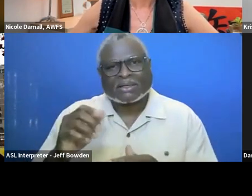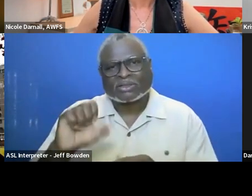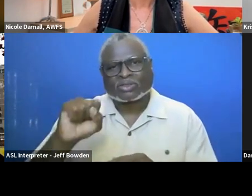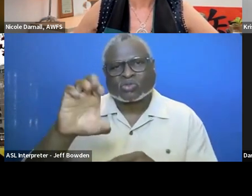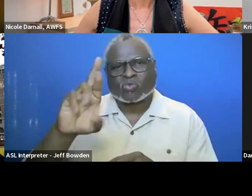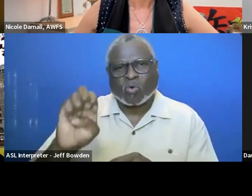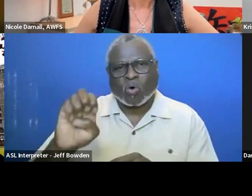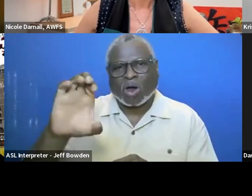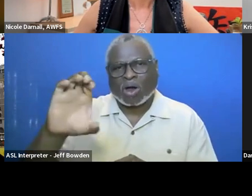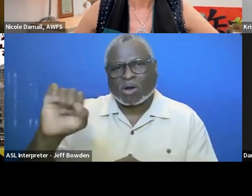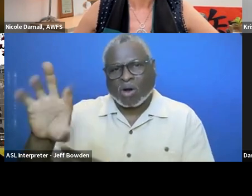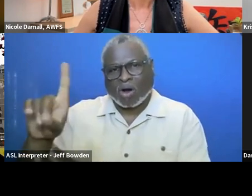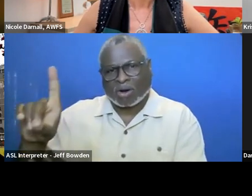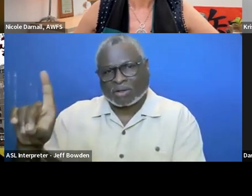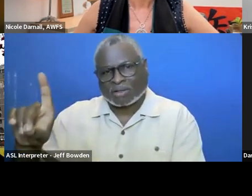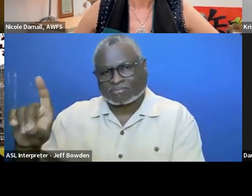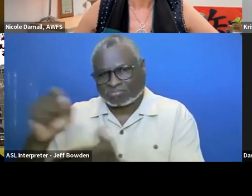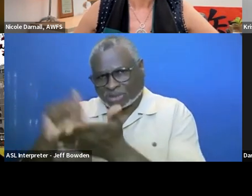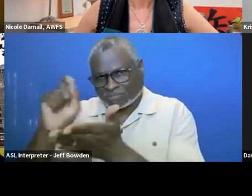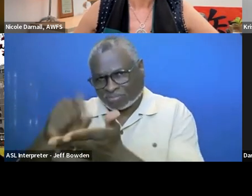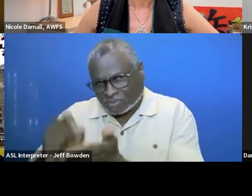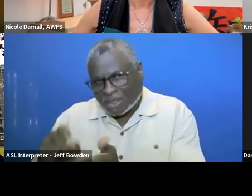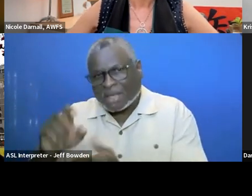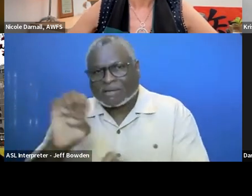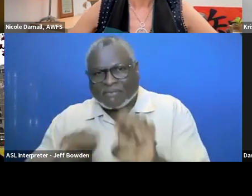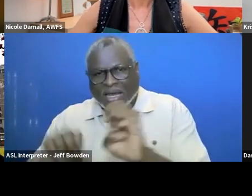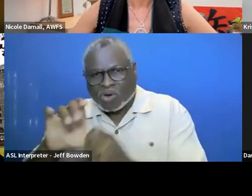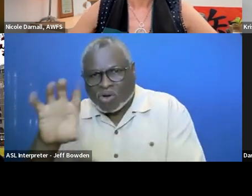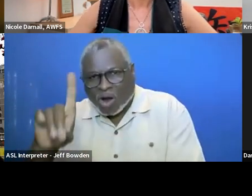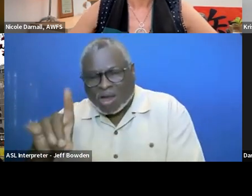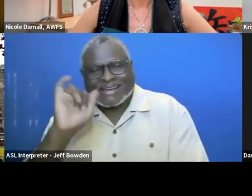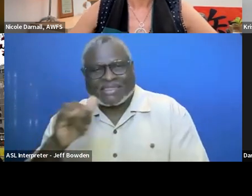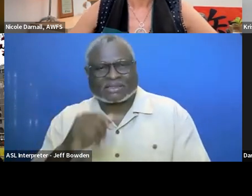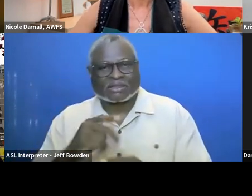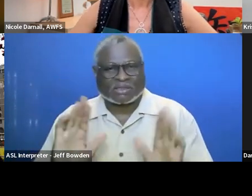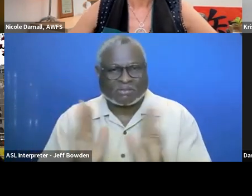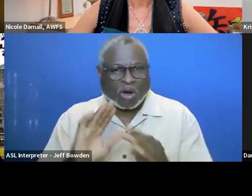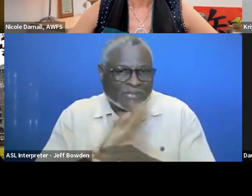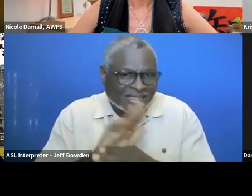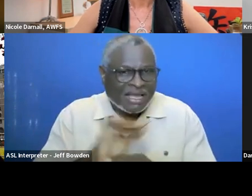Like agencies know what the total spending of small business or like smalls subsets